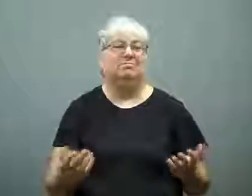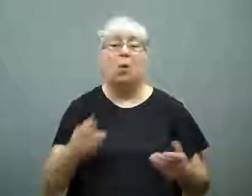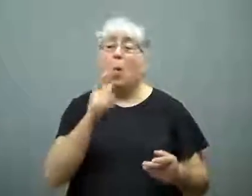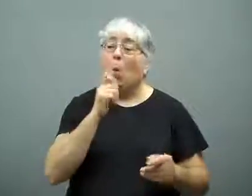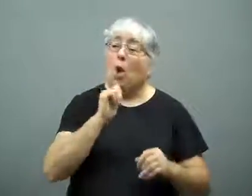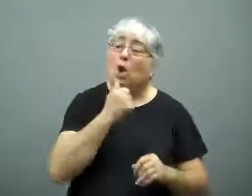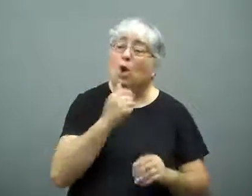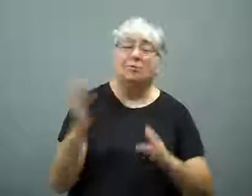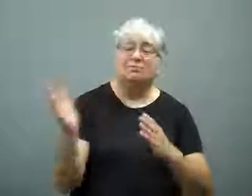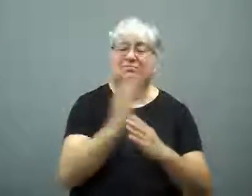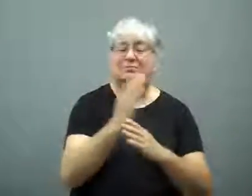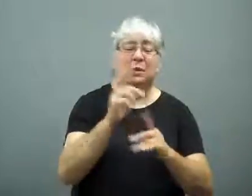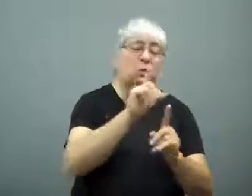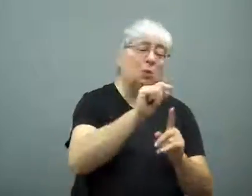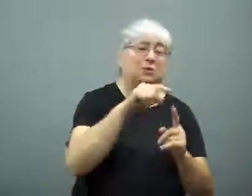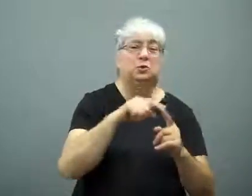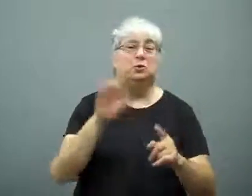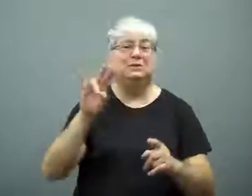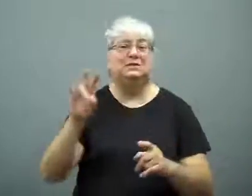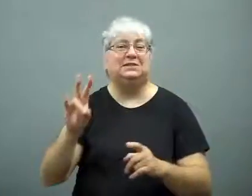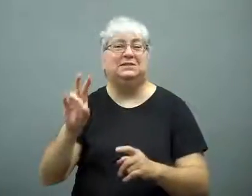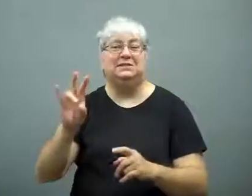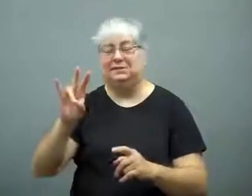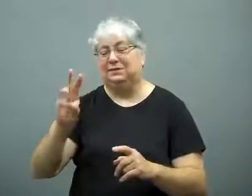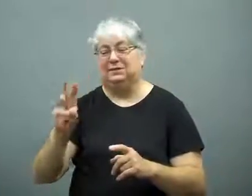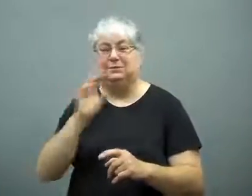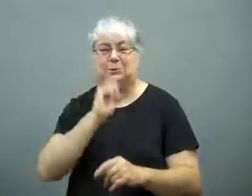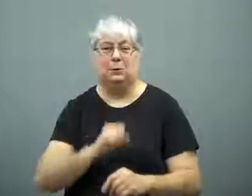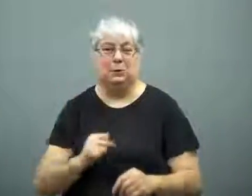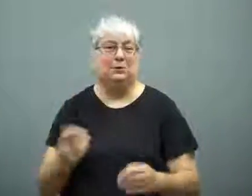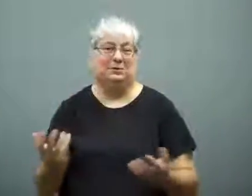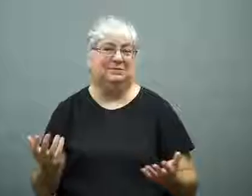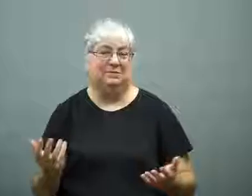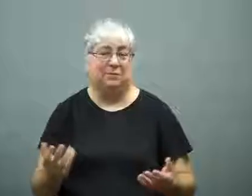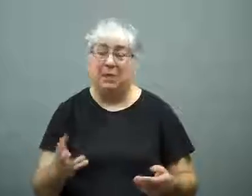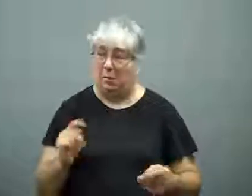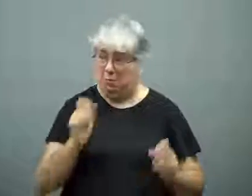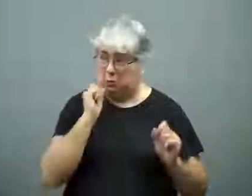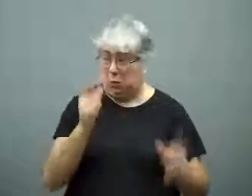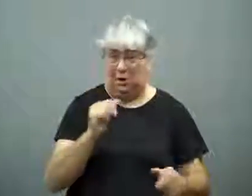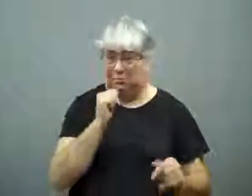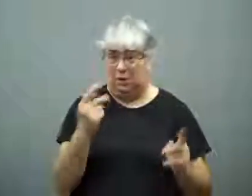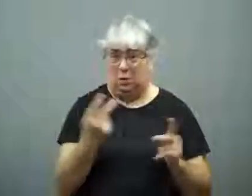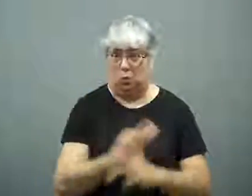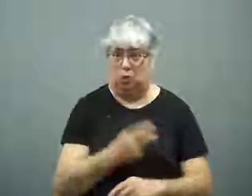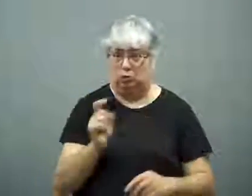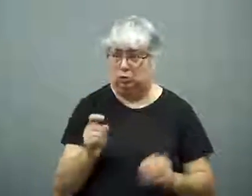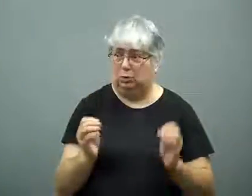The injured ranged in age from 20 years old to 76.